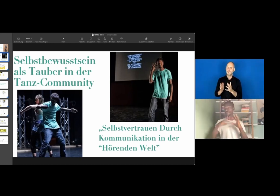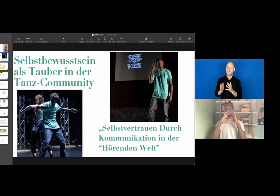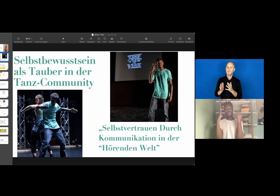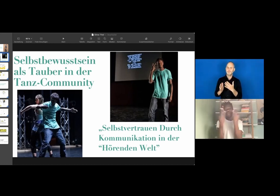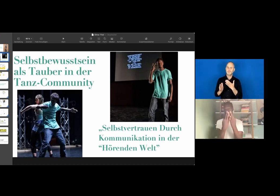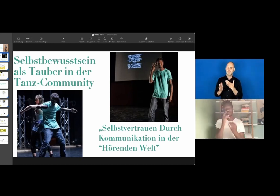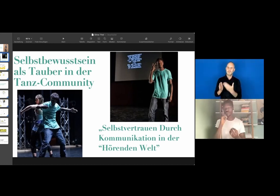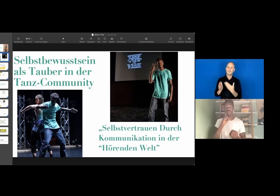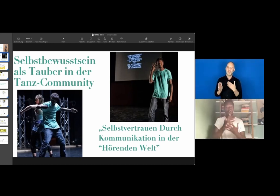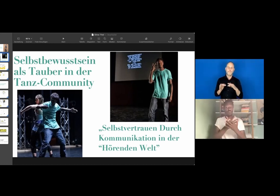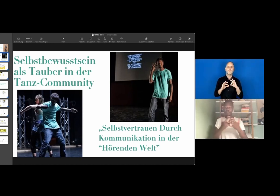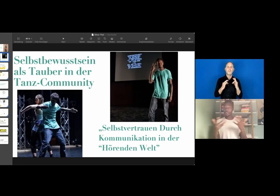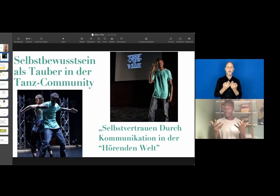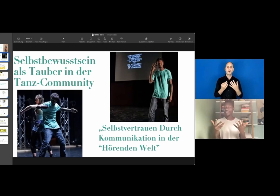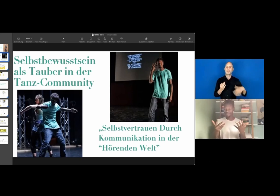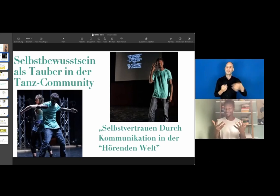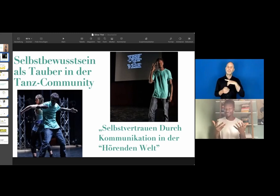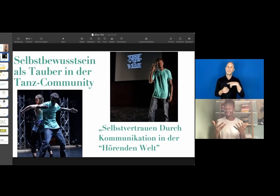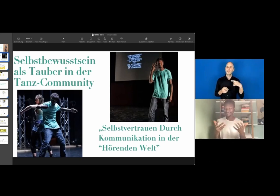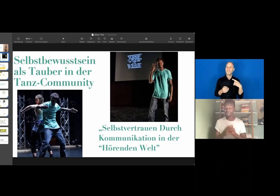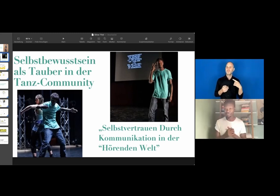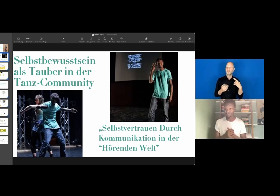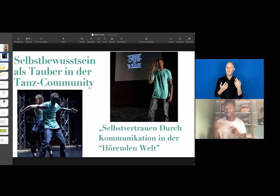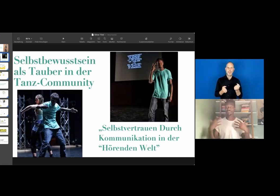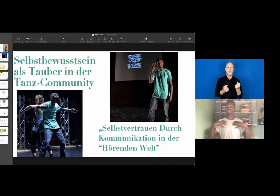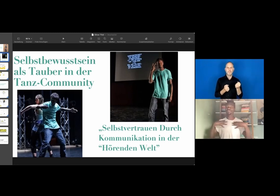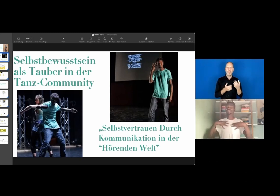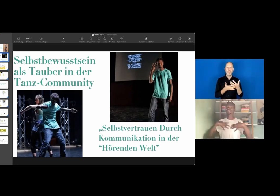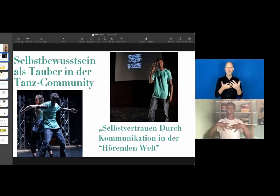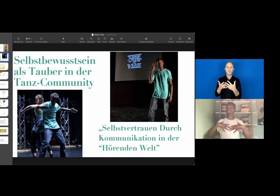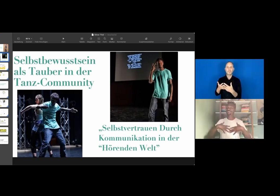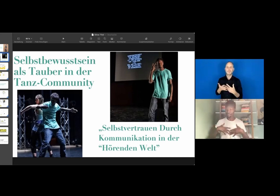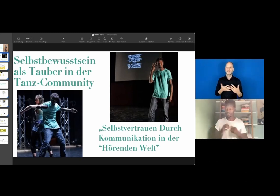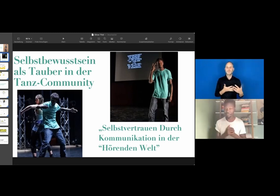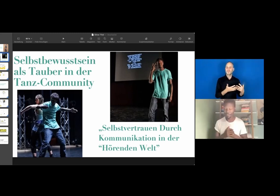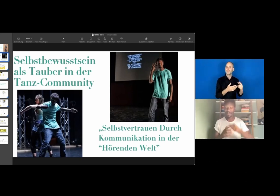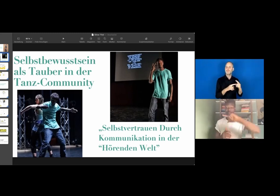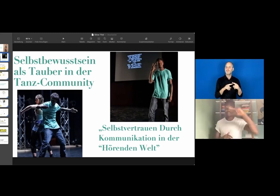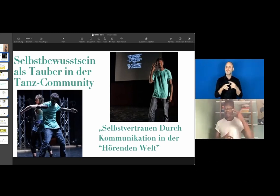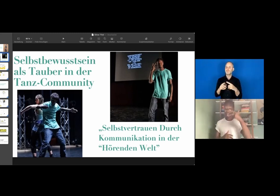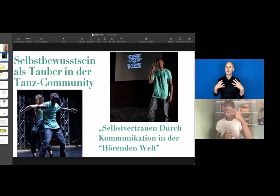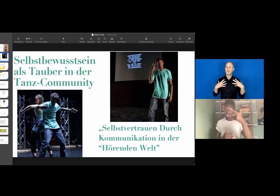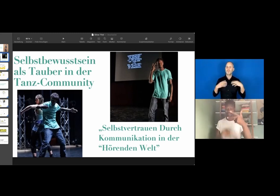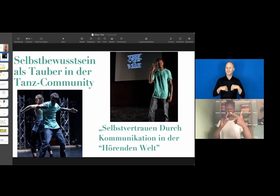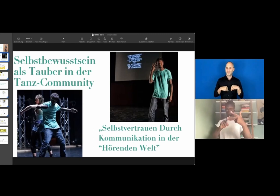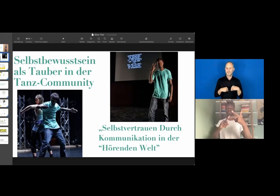So, in my hearing family, I learned all modes of communication and I got comfortable with it.